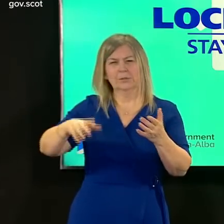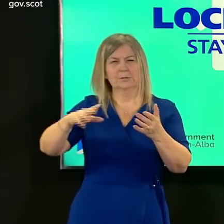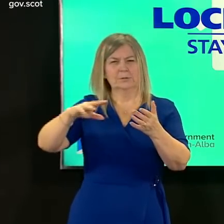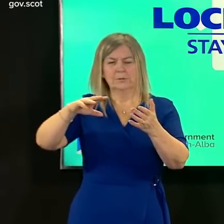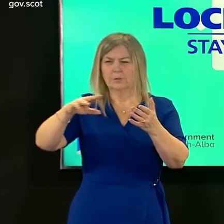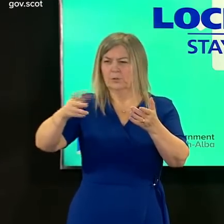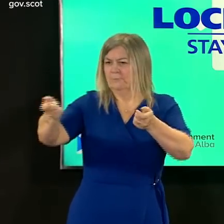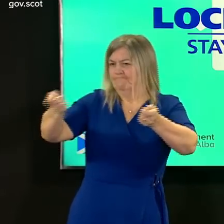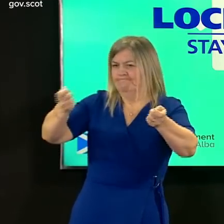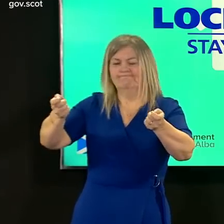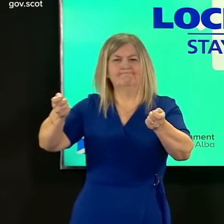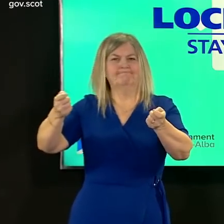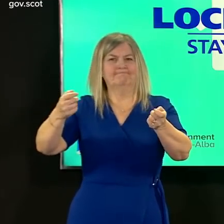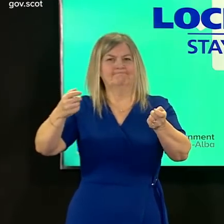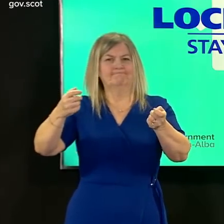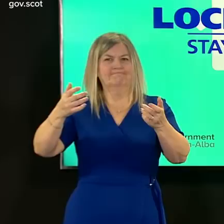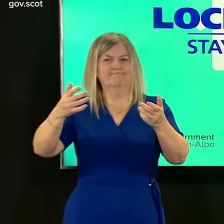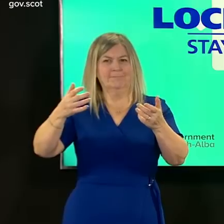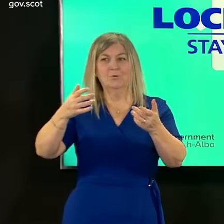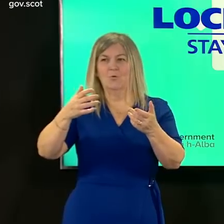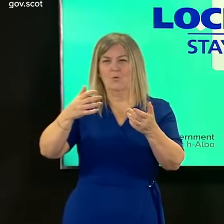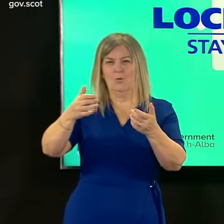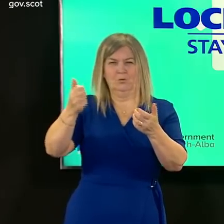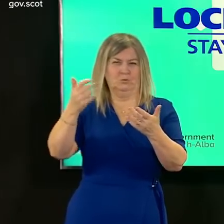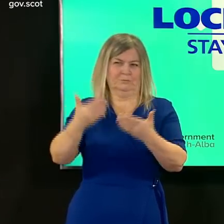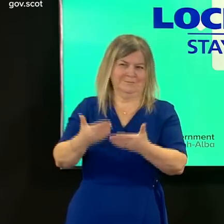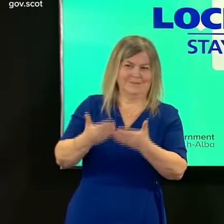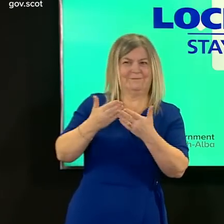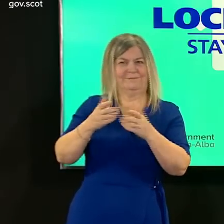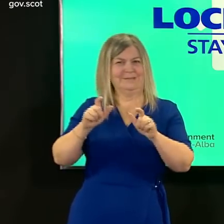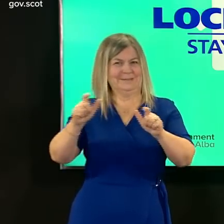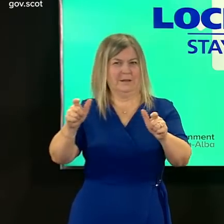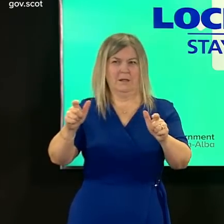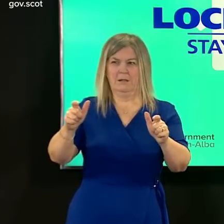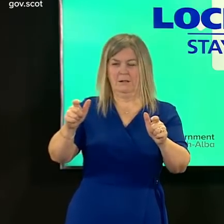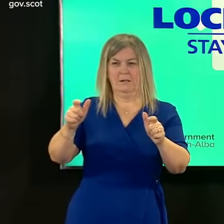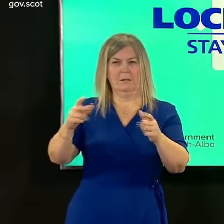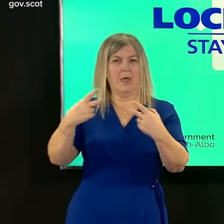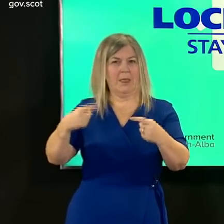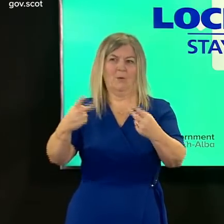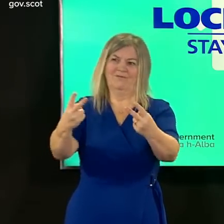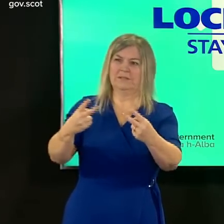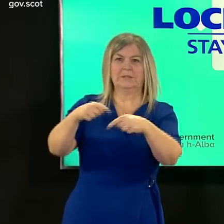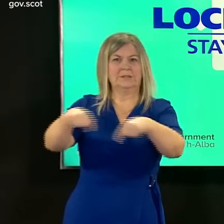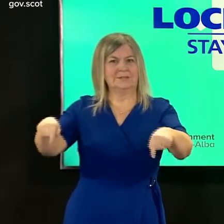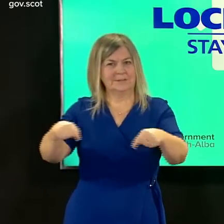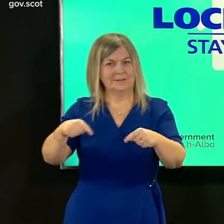physically accommodate those and for some they may need to make some rearrangement in their